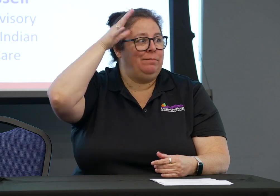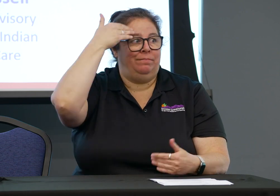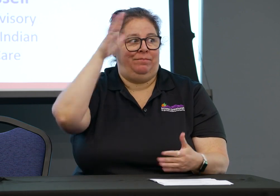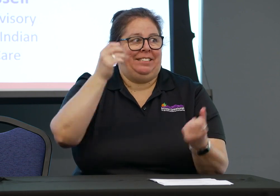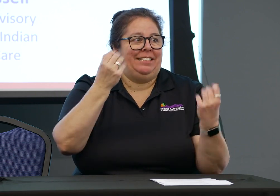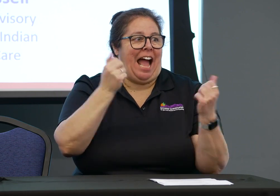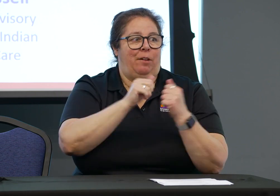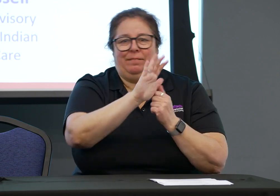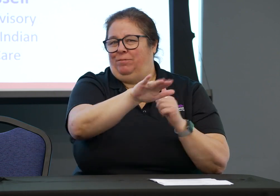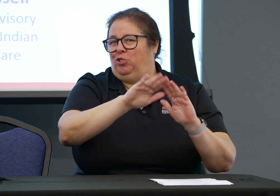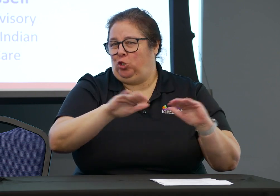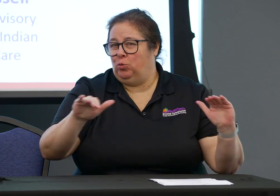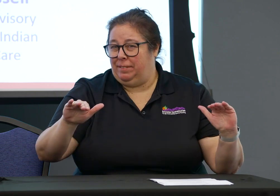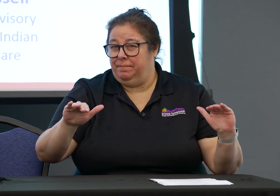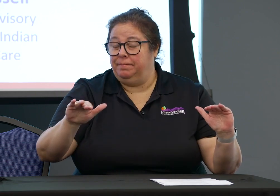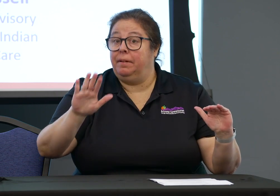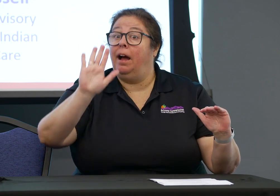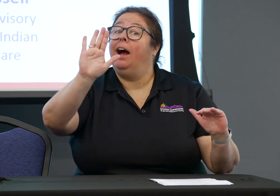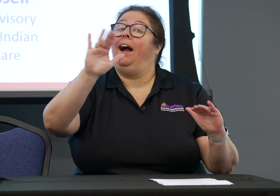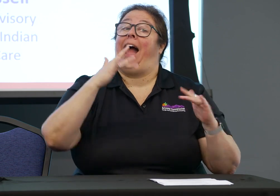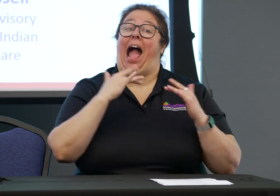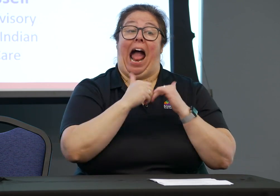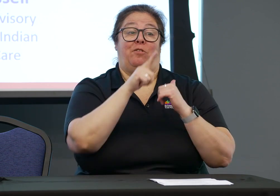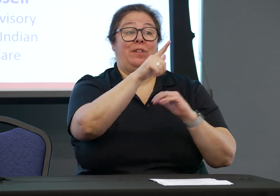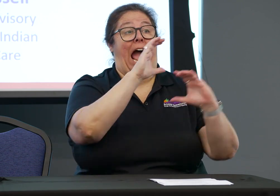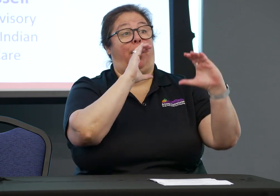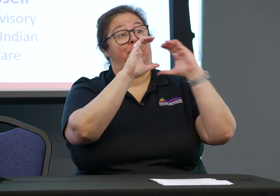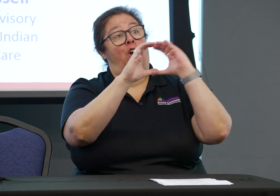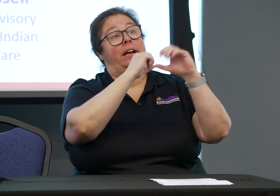You had mentioned the 90% of deaf children